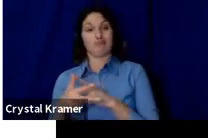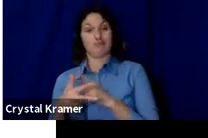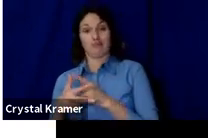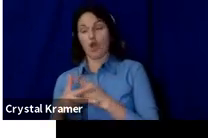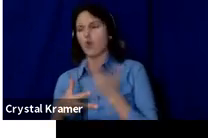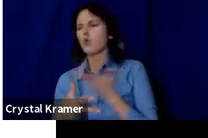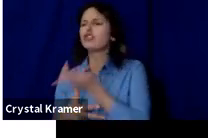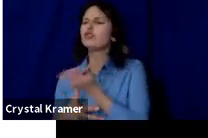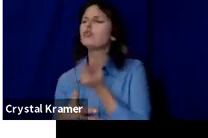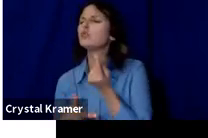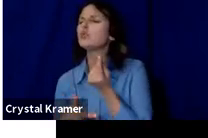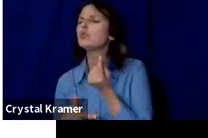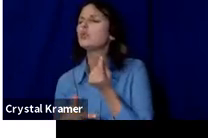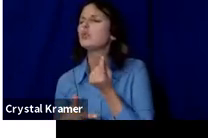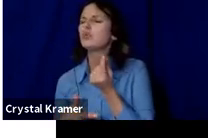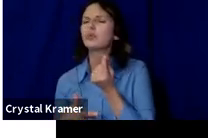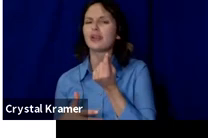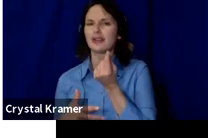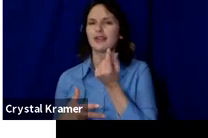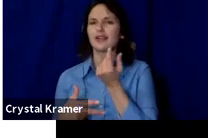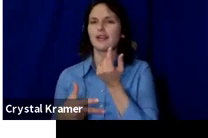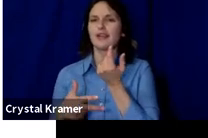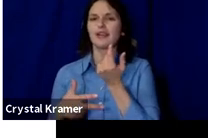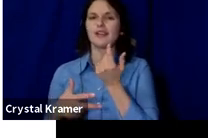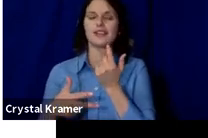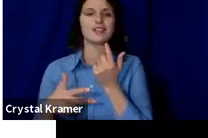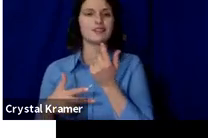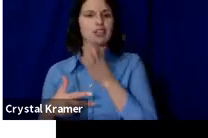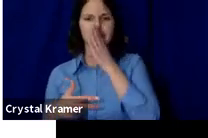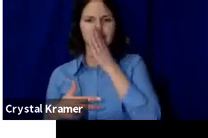This is a great time to be as literal and specific as possible.